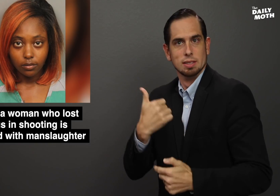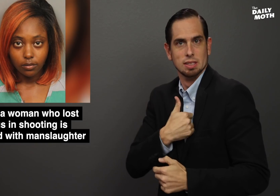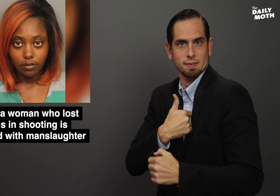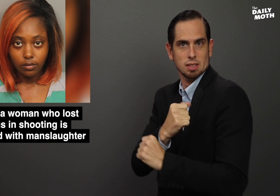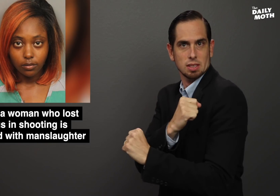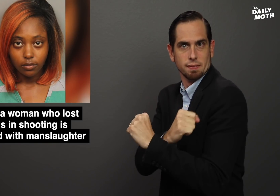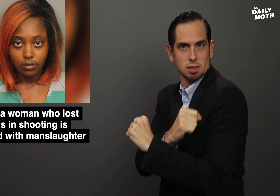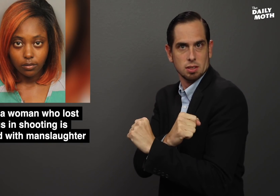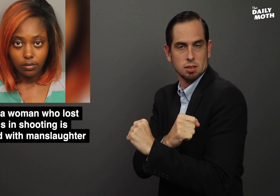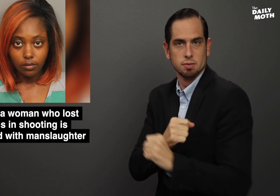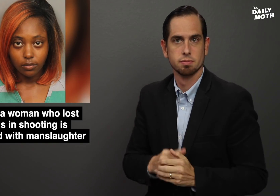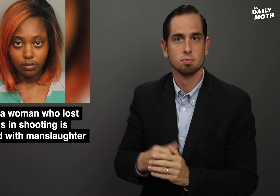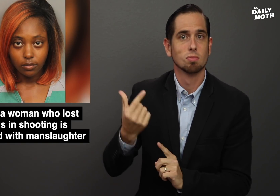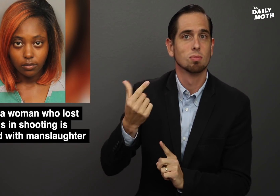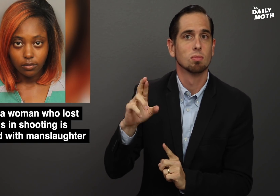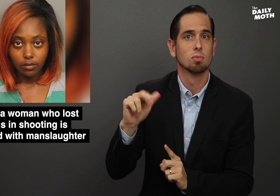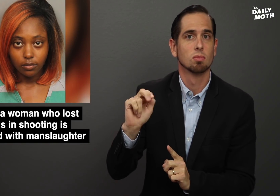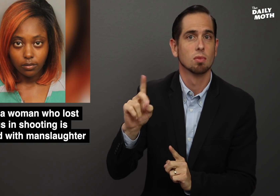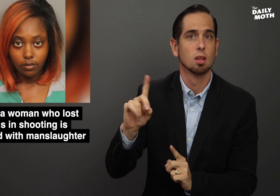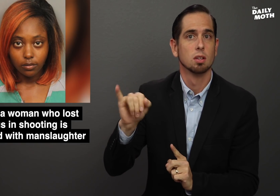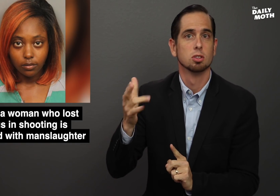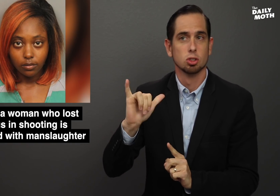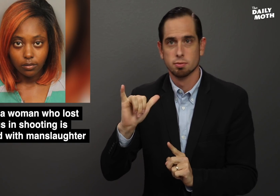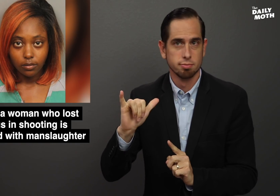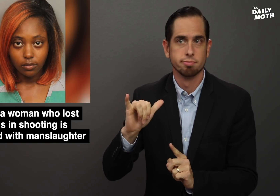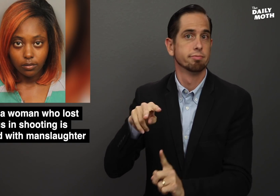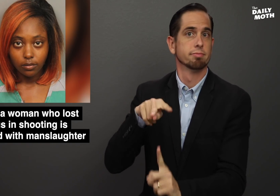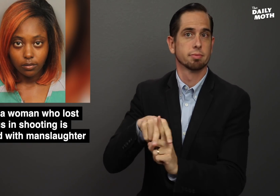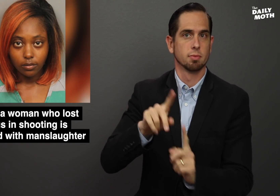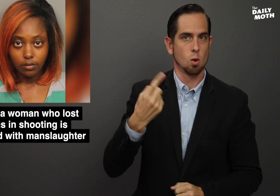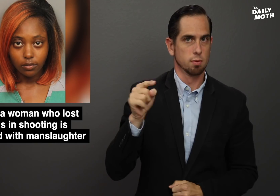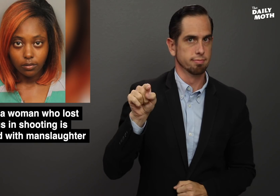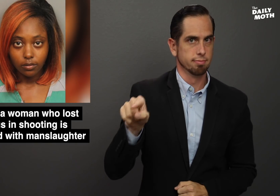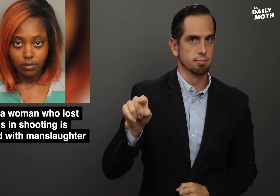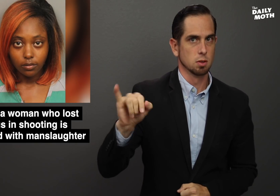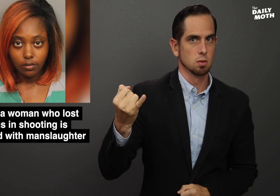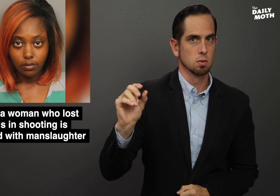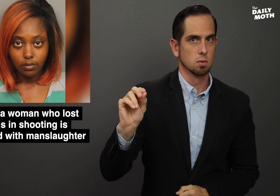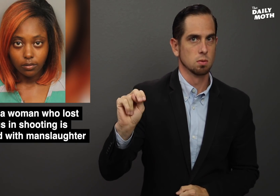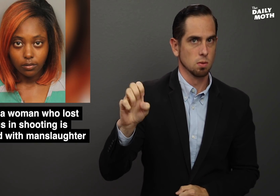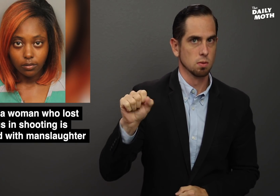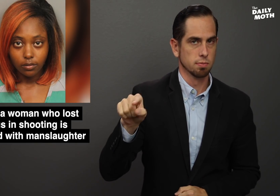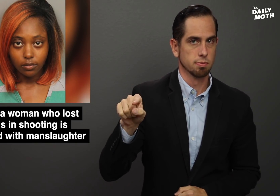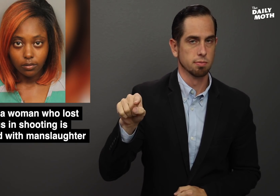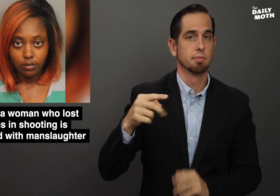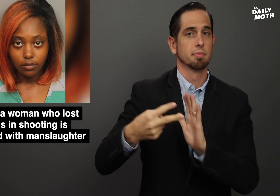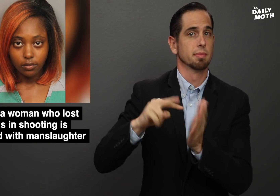in self-defense. The grand jury only indicted Jones.